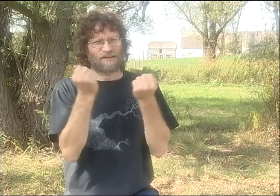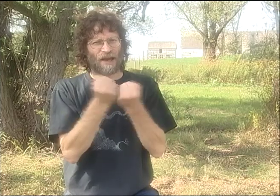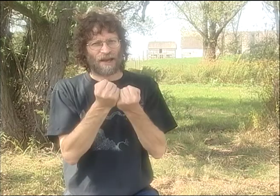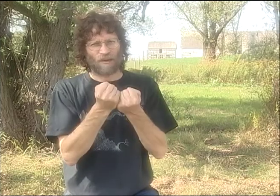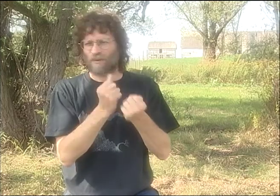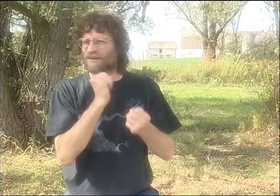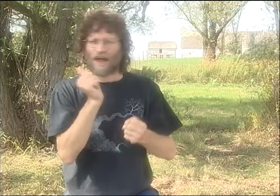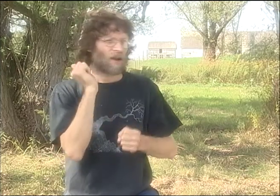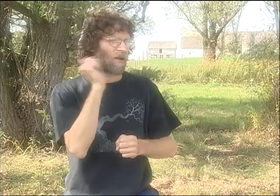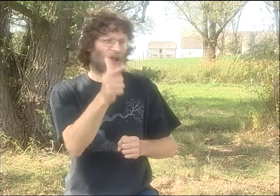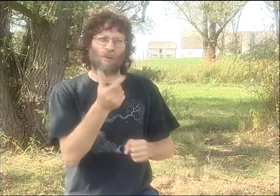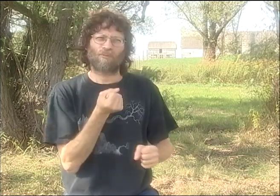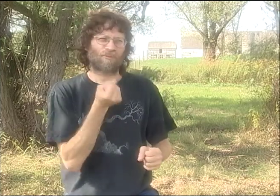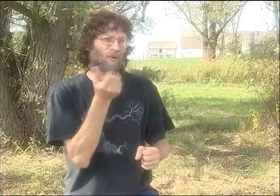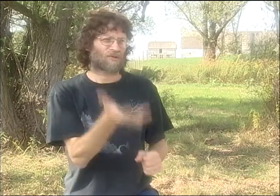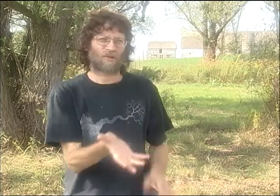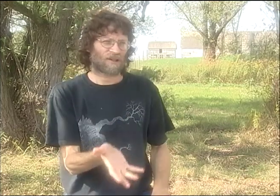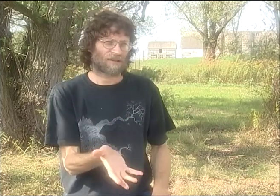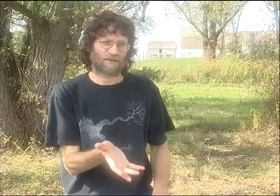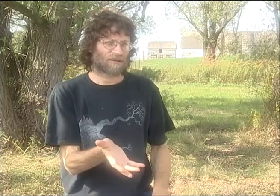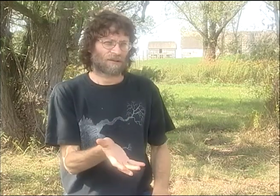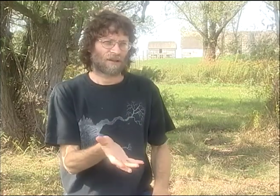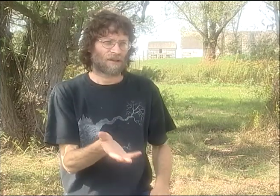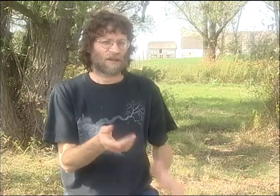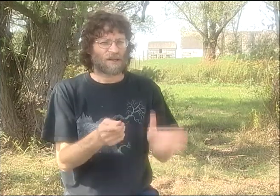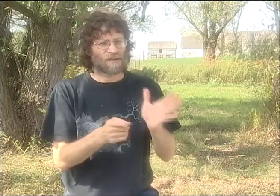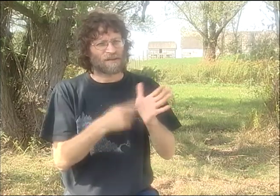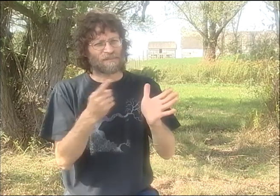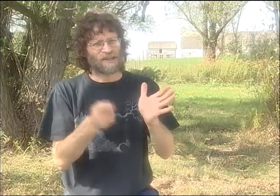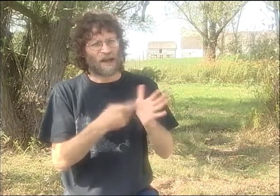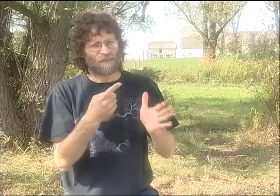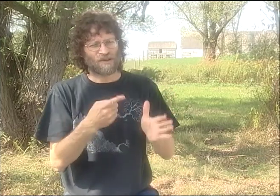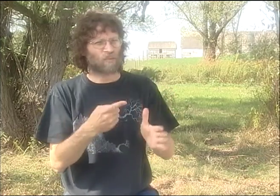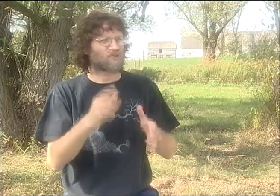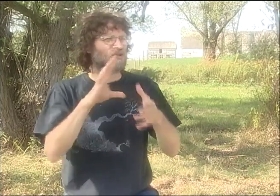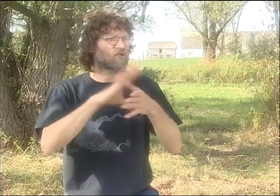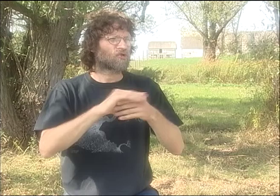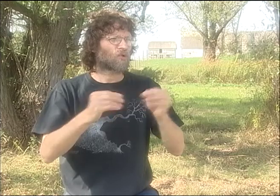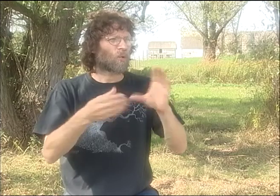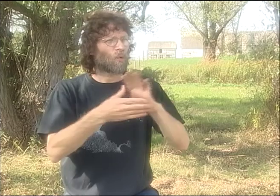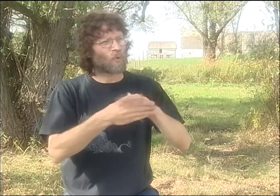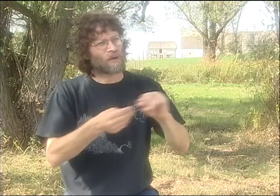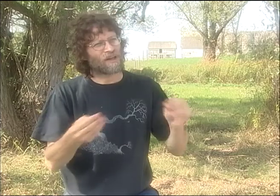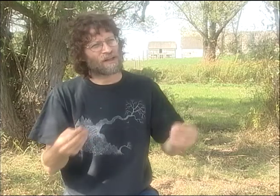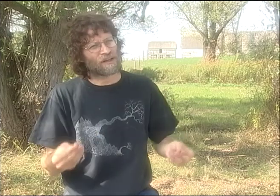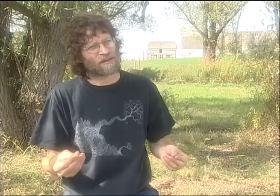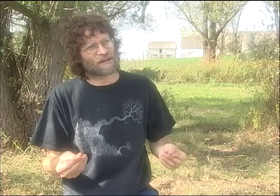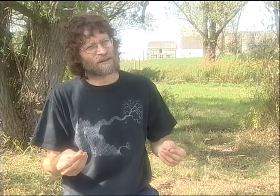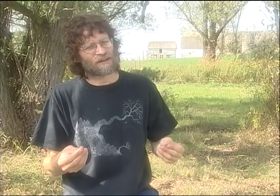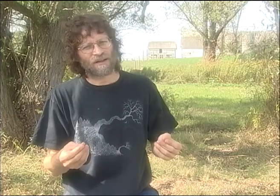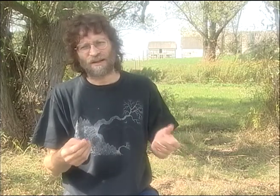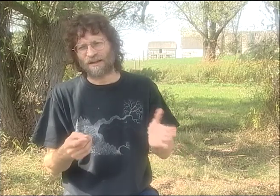BIRD BRAIN SOCIETY. IT WASN'T ALL POETRY, ACTUALLY.